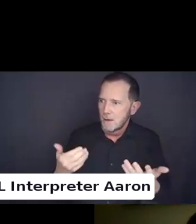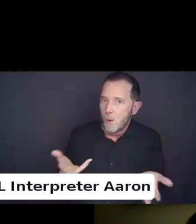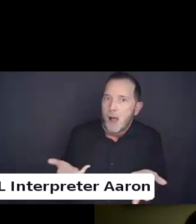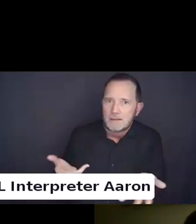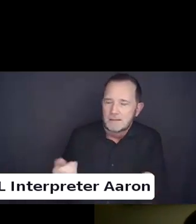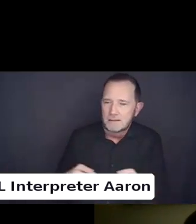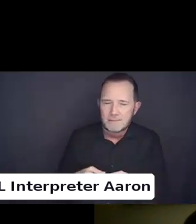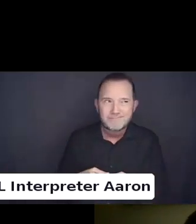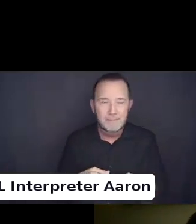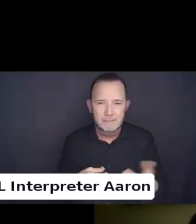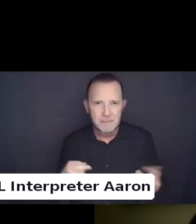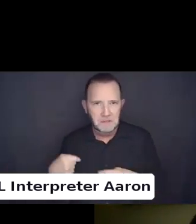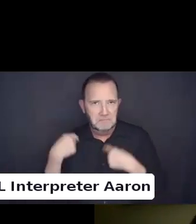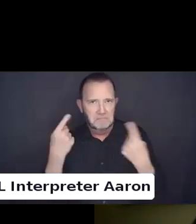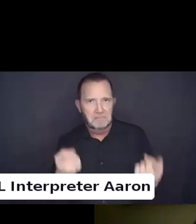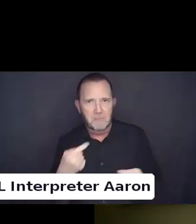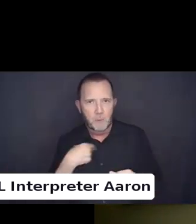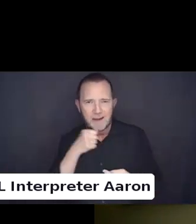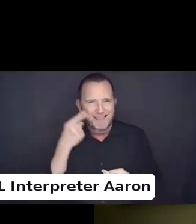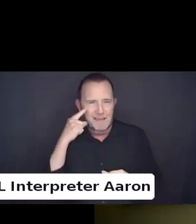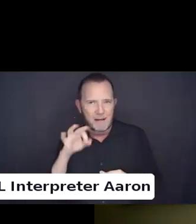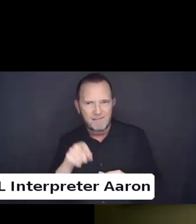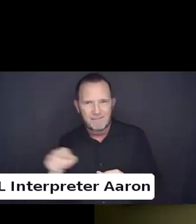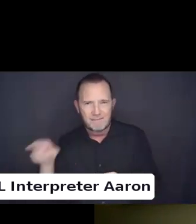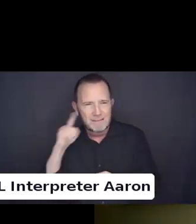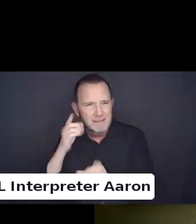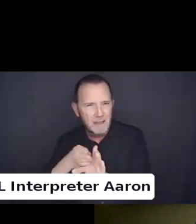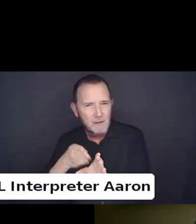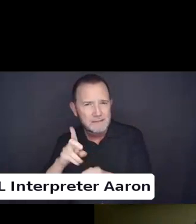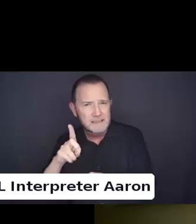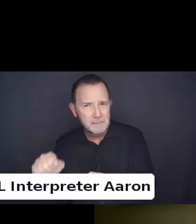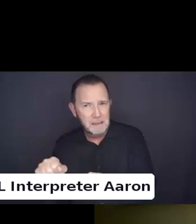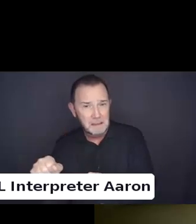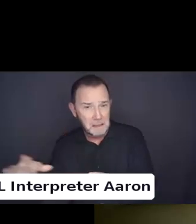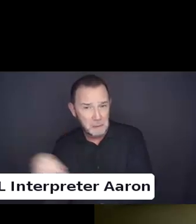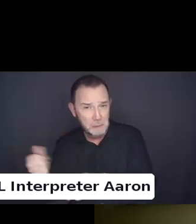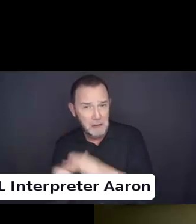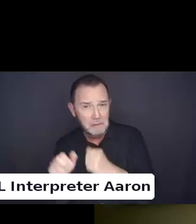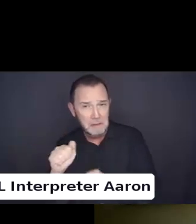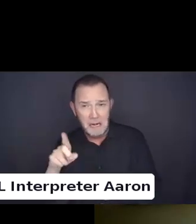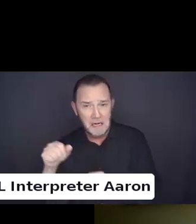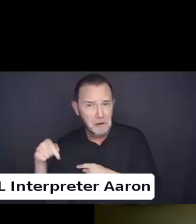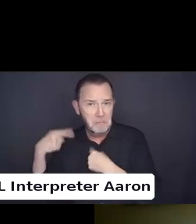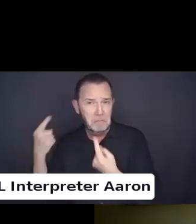with the passion of the ADA.